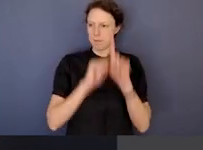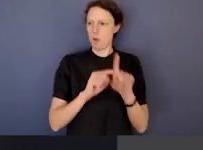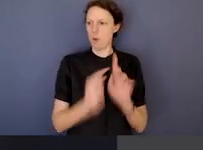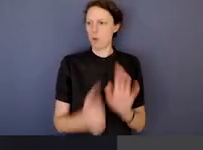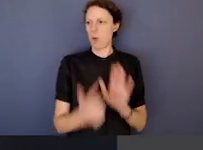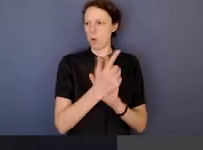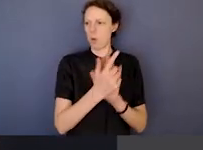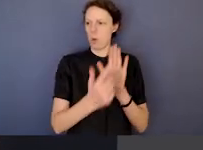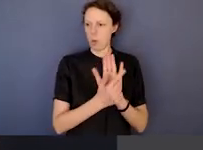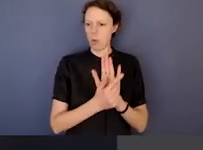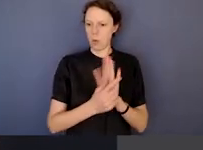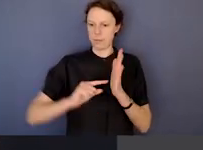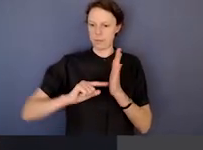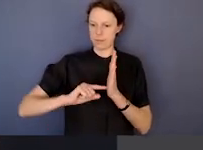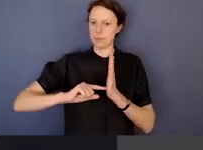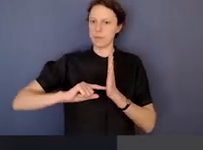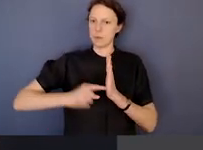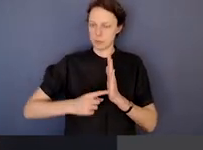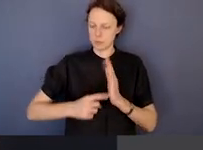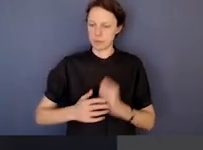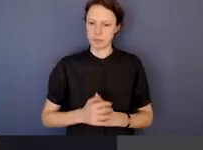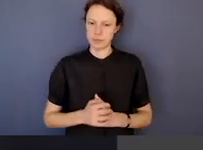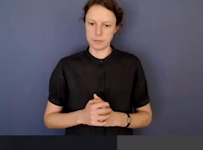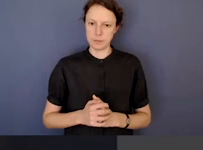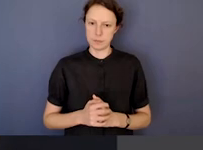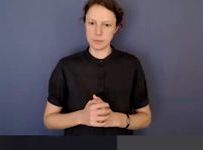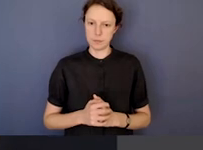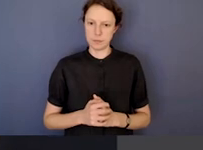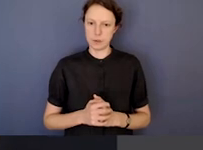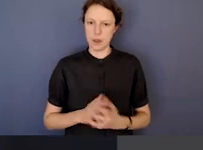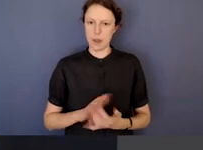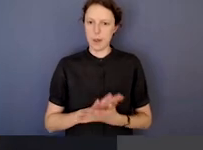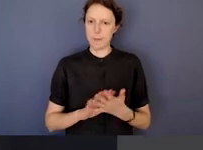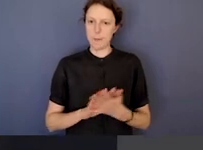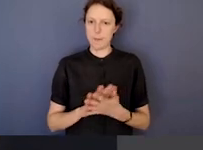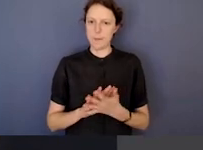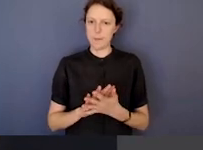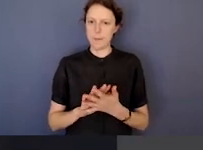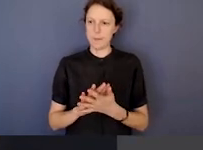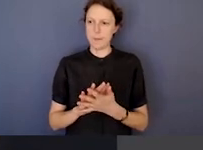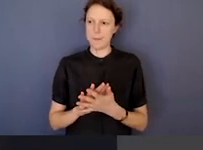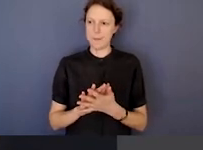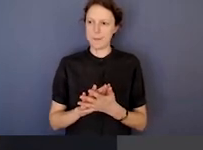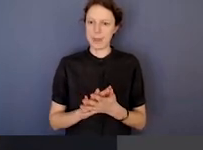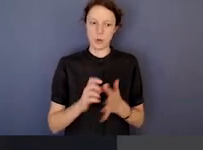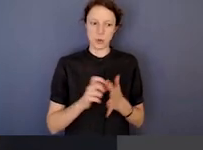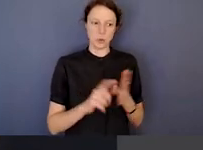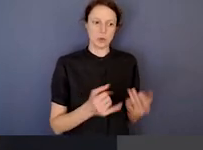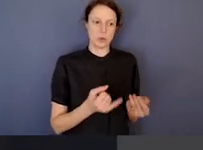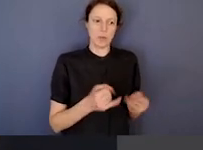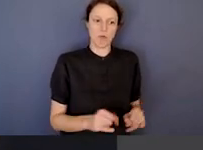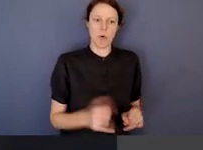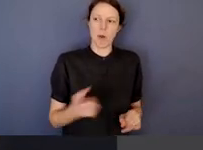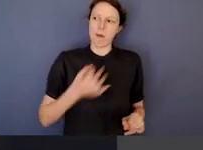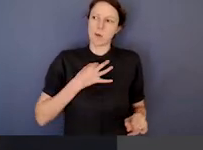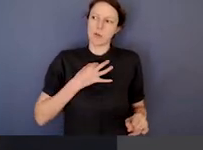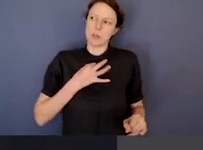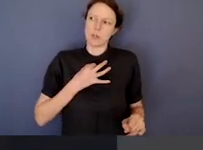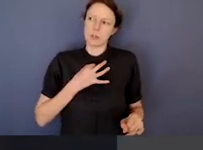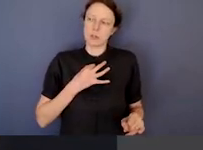legal advisers are advising decision makers not about the risk associated with doing something,